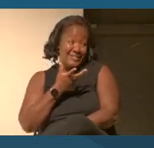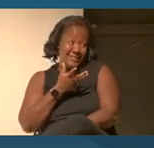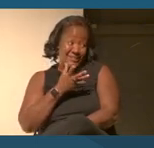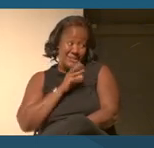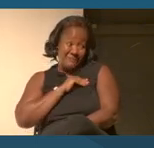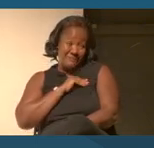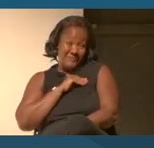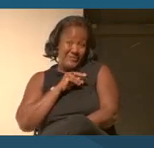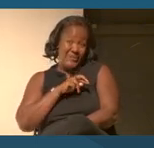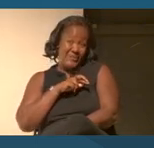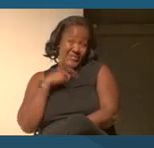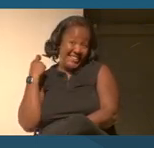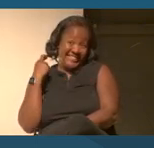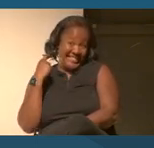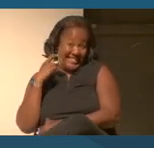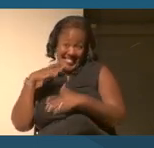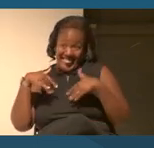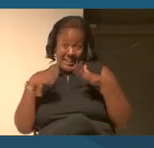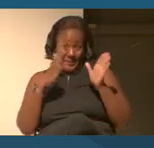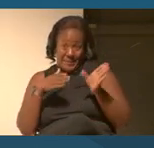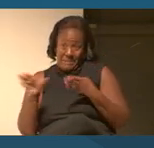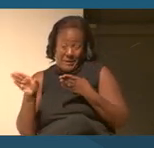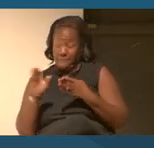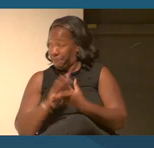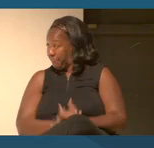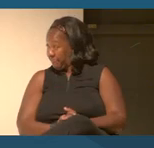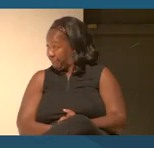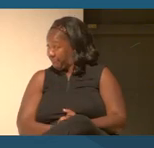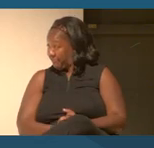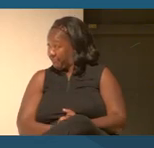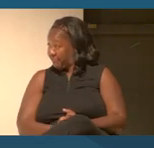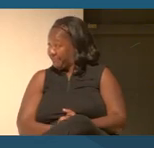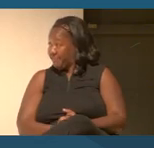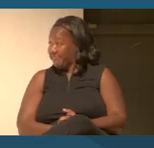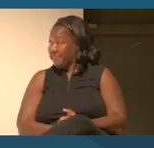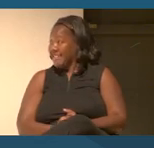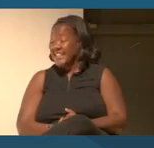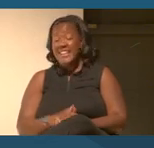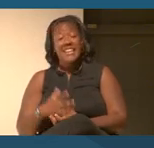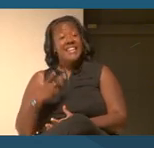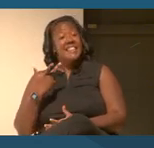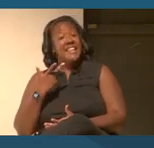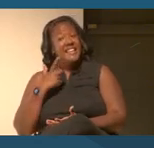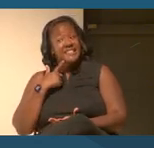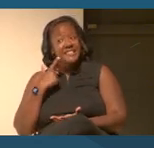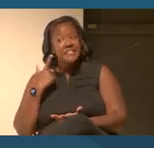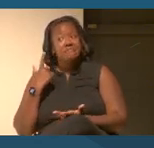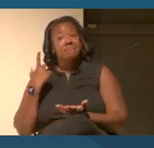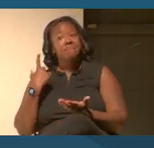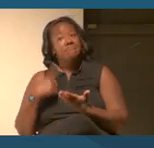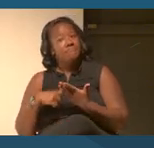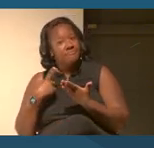We didn't kind of prepare this, but let's like explore this video together, right?